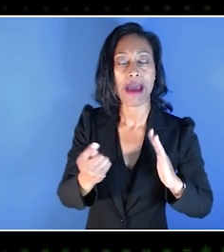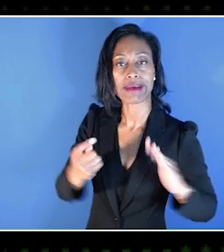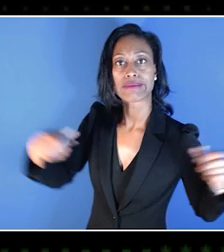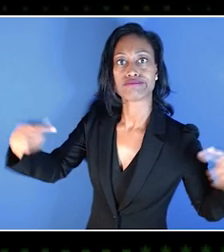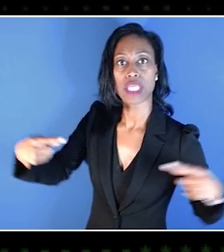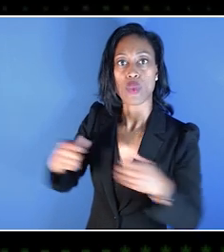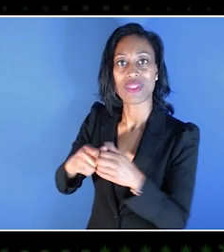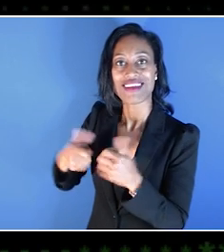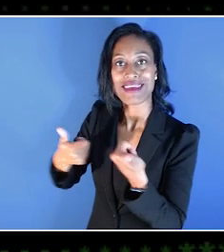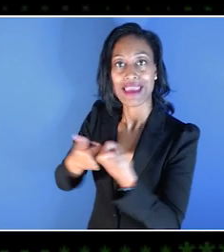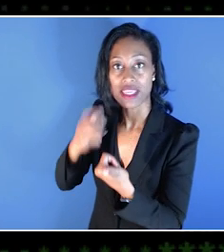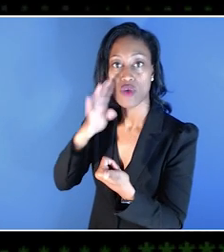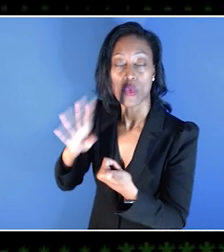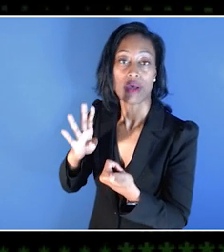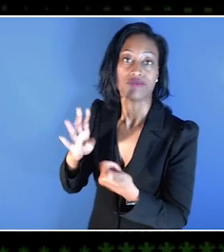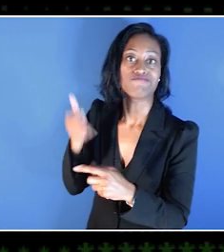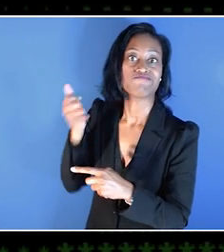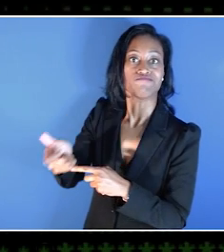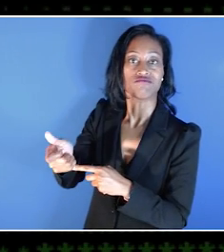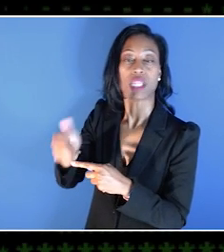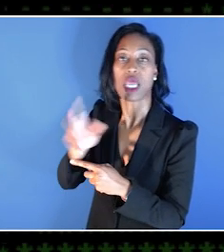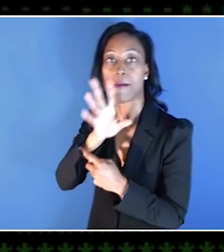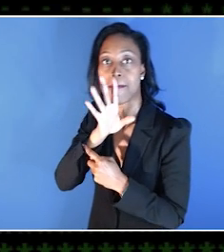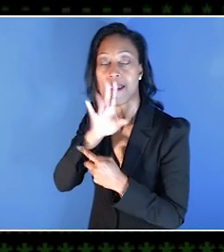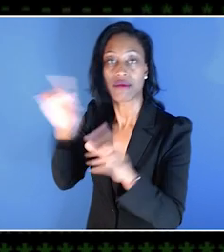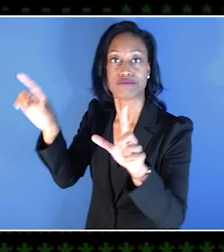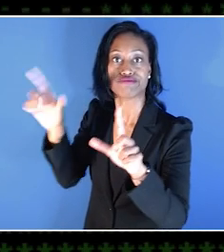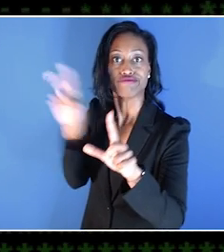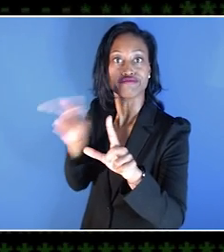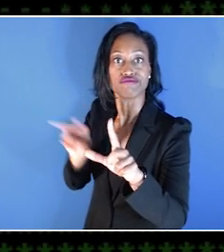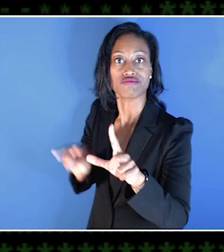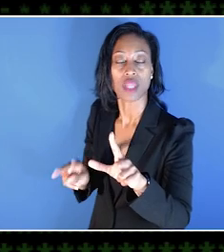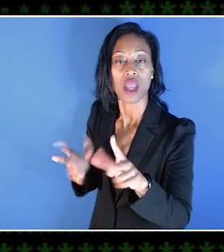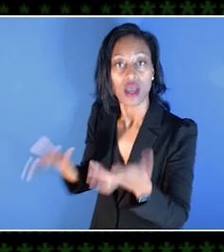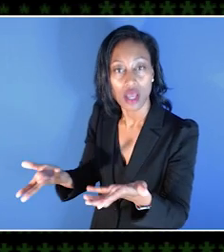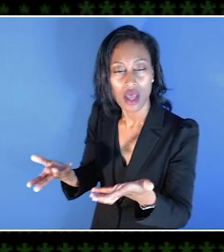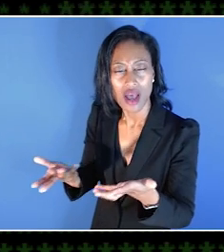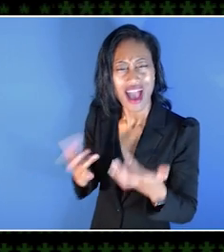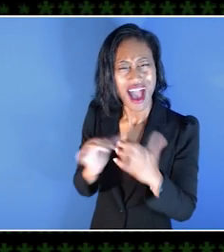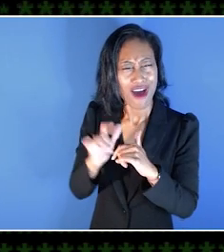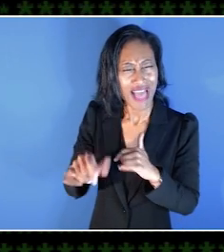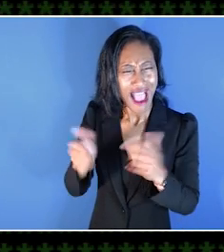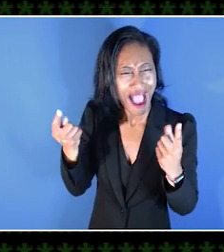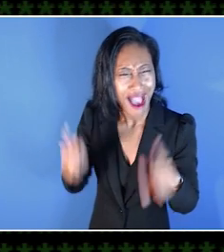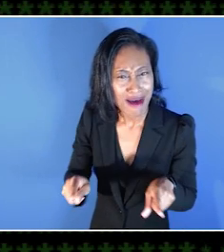So I kind of wanted to ask, A, how did that feature come about, and also B, can you expand a little bit